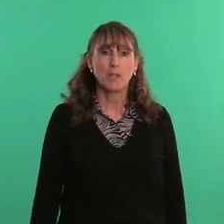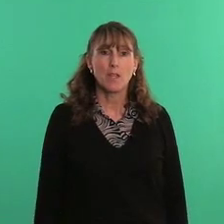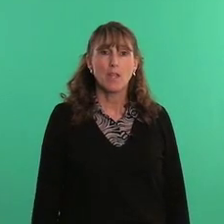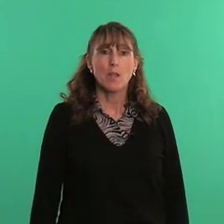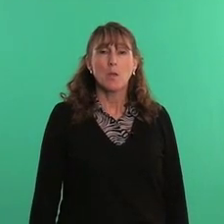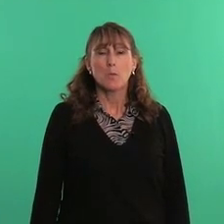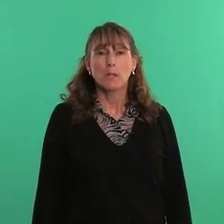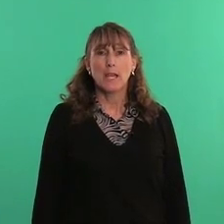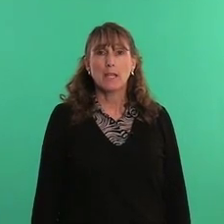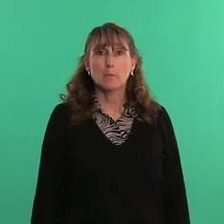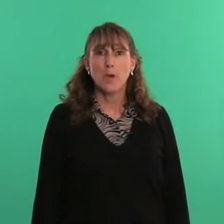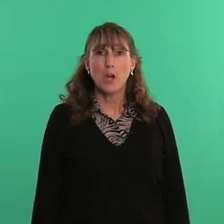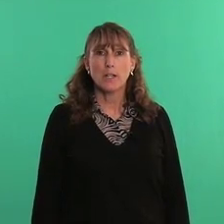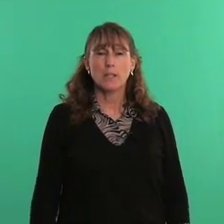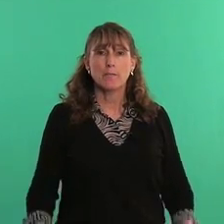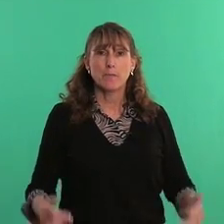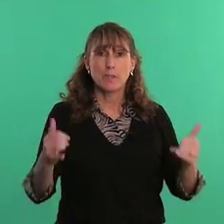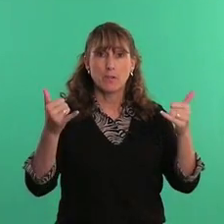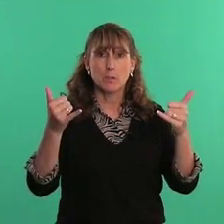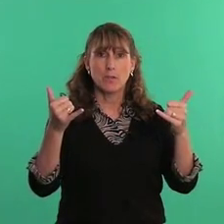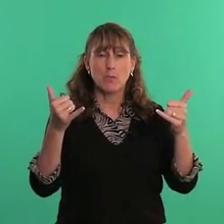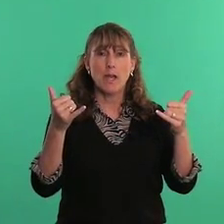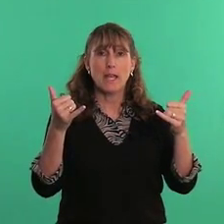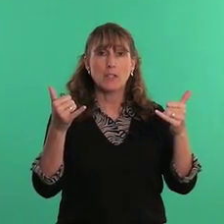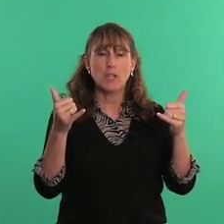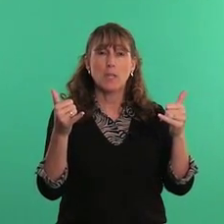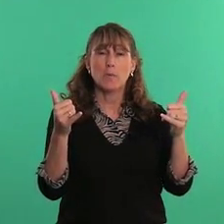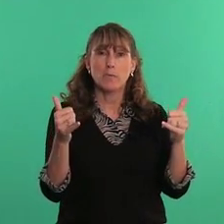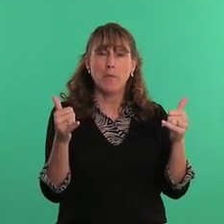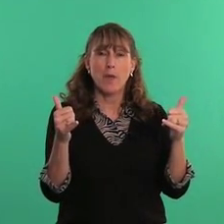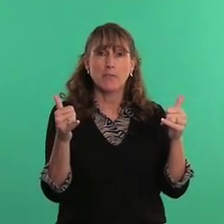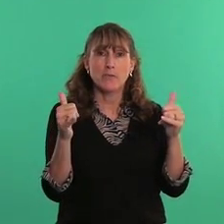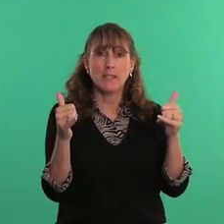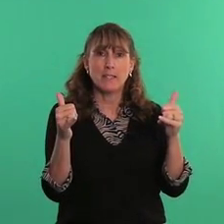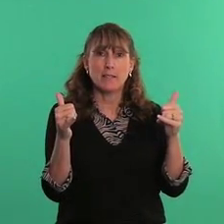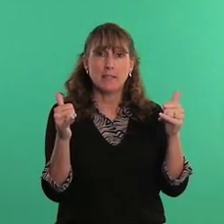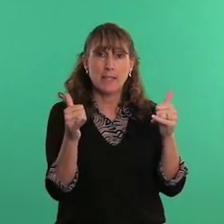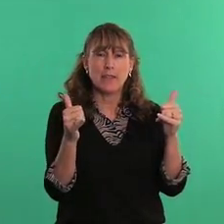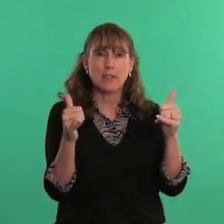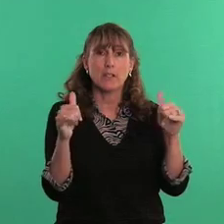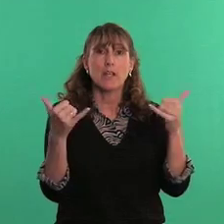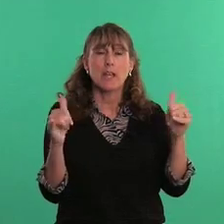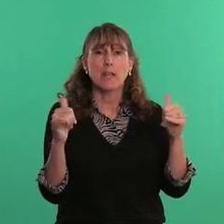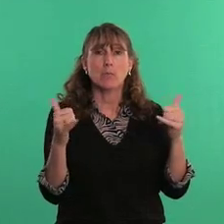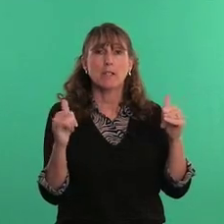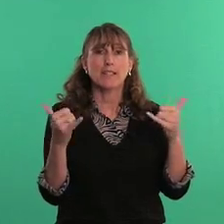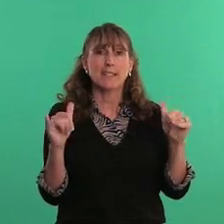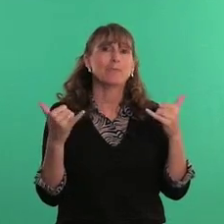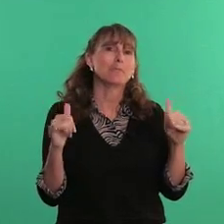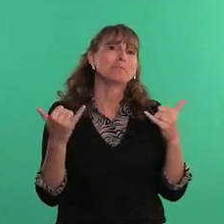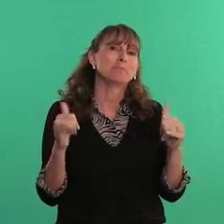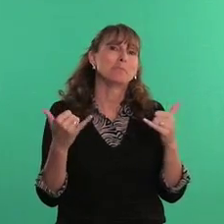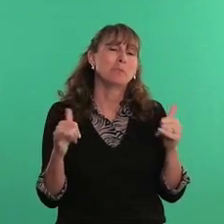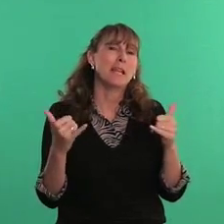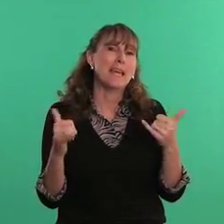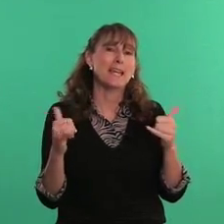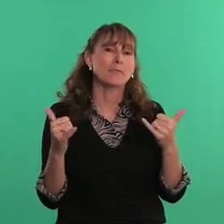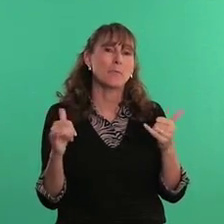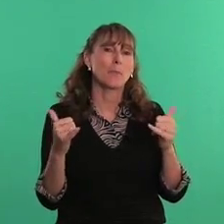play, party the Y handshape, palms faces together and wiggle it - play